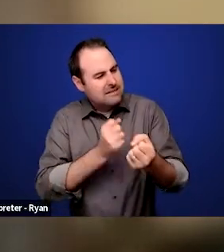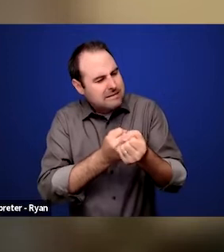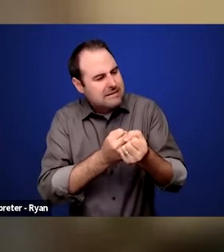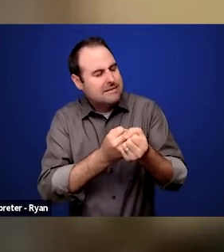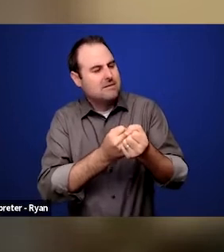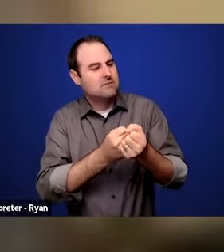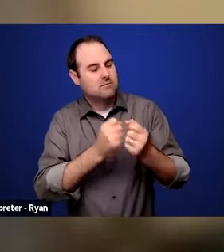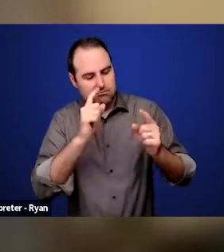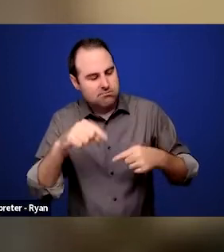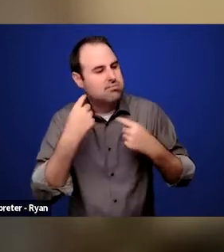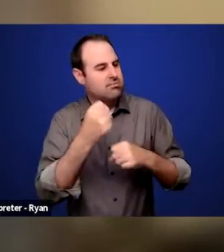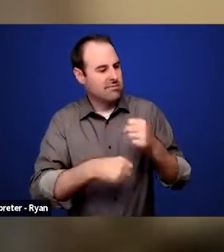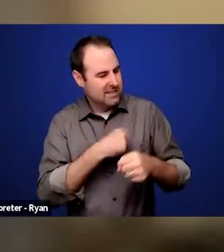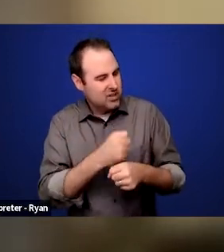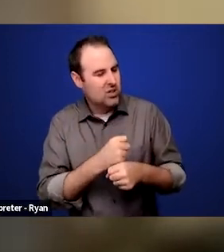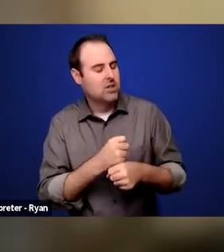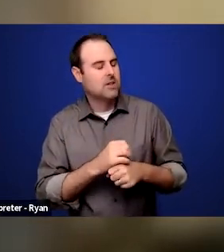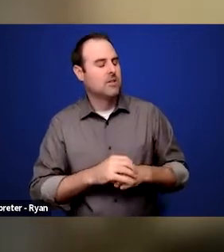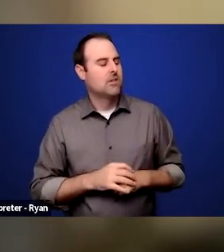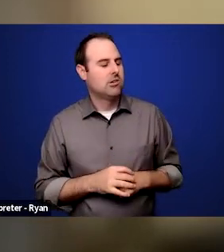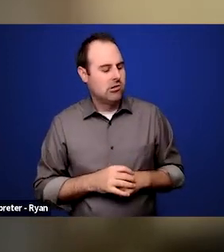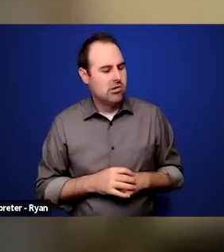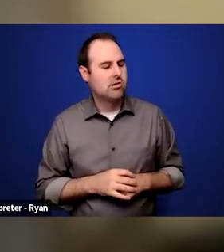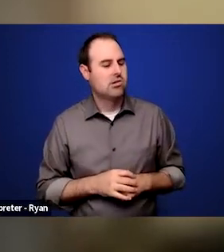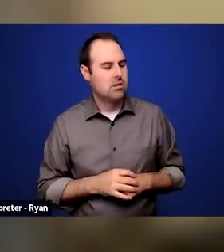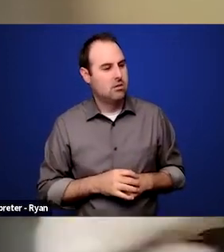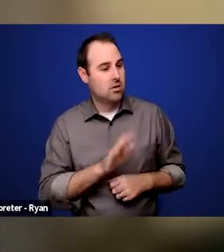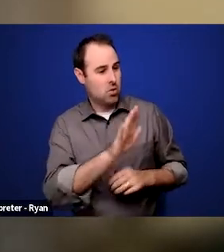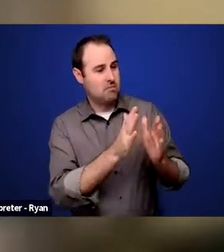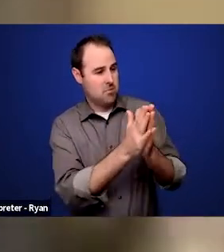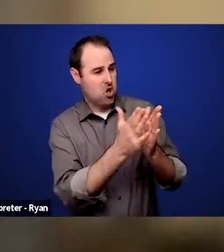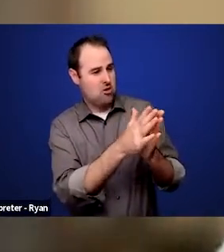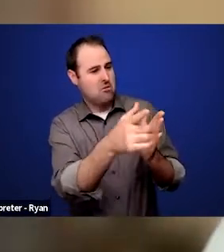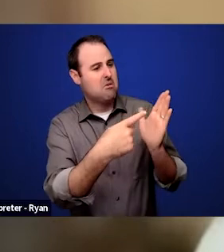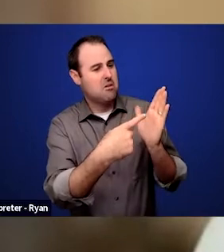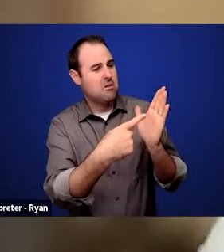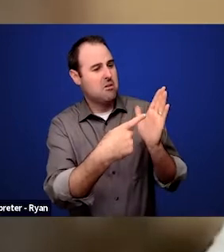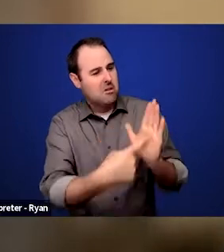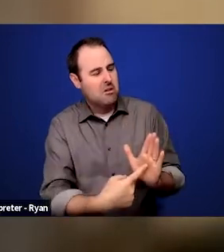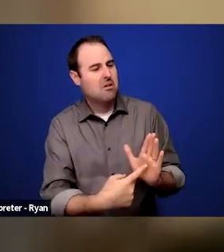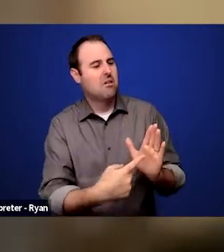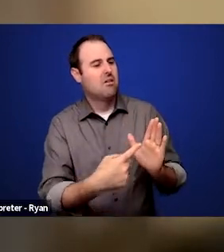you talk a little bit, there are great examples actually in your book about collaboration, you know, the Black Panthers coming in and helping during your sit-in.